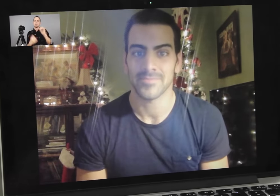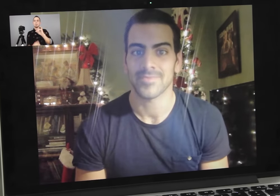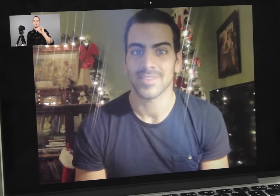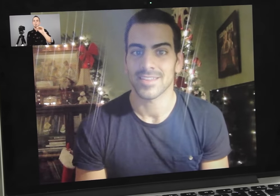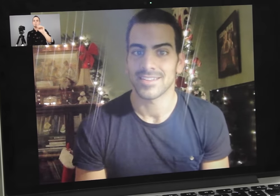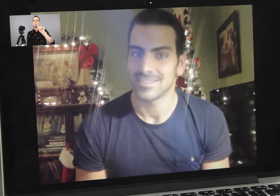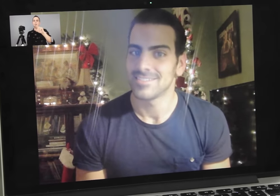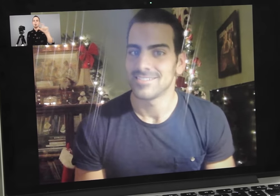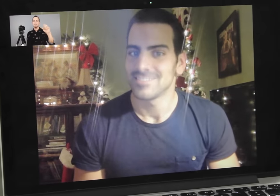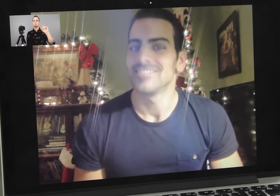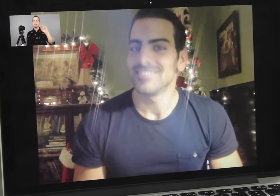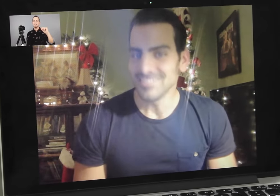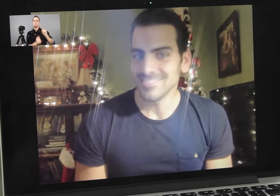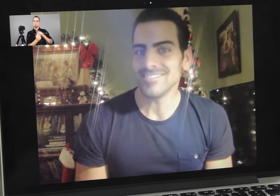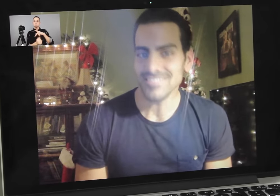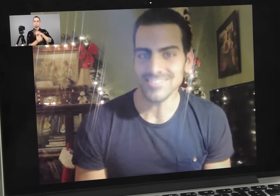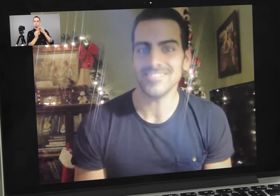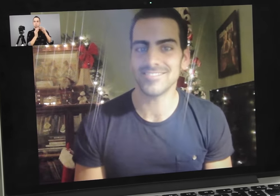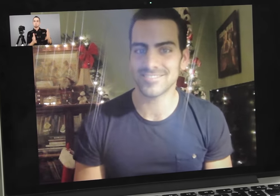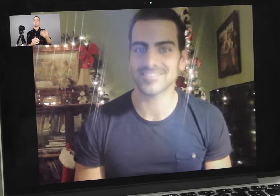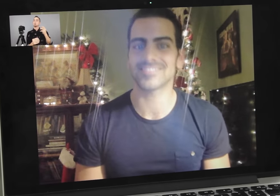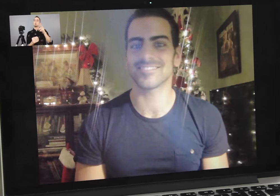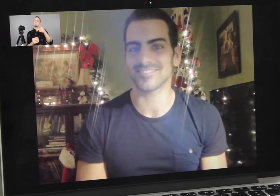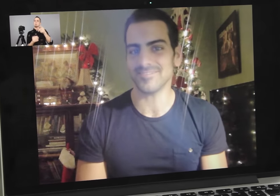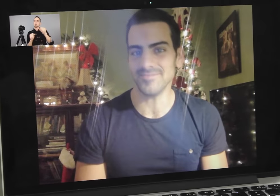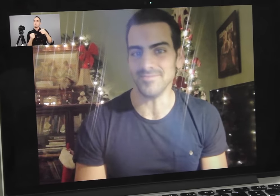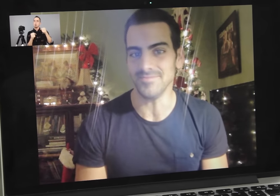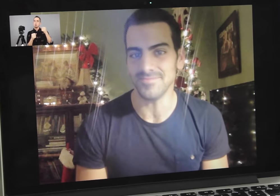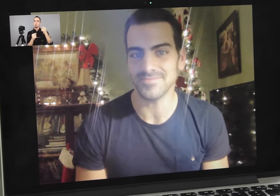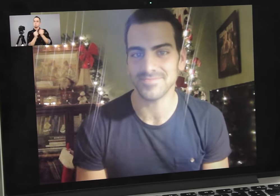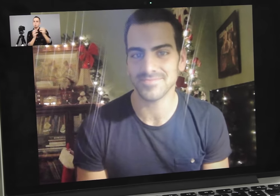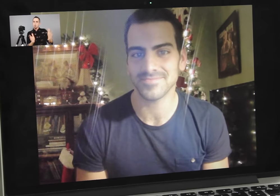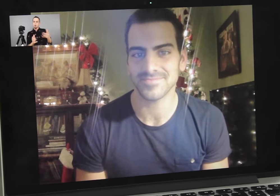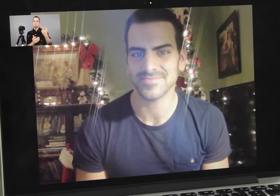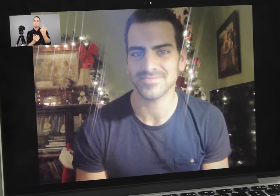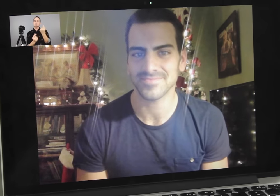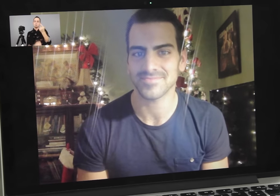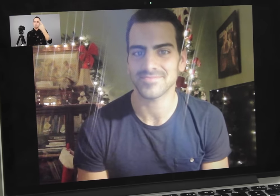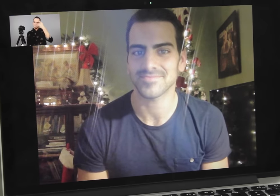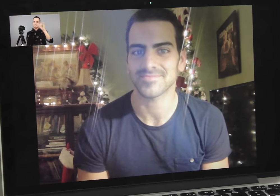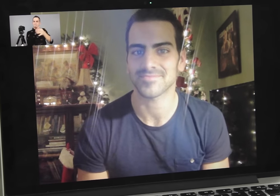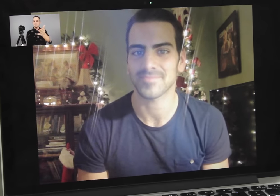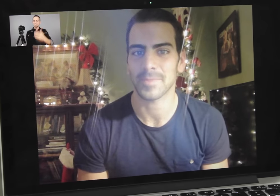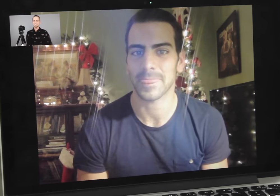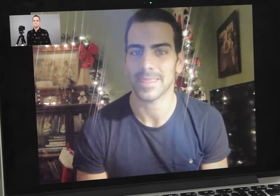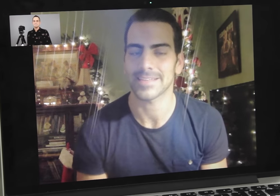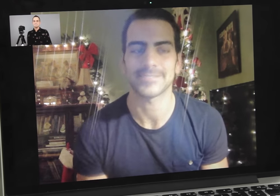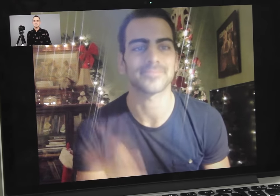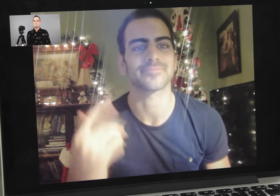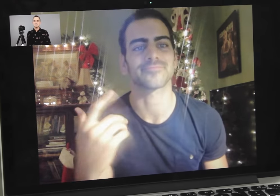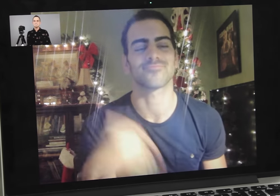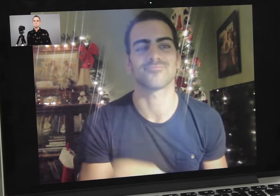Now that you’ve won, do you want a personal interpreter like Marlee Matlin, or can you do it without one?